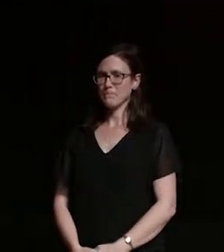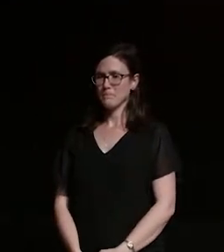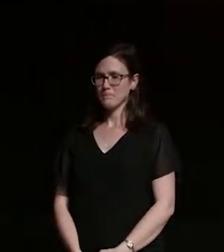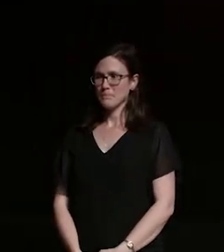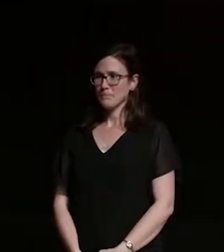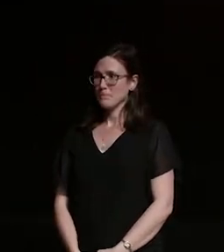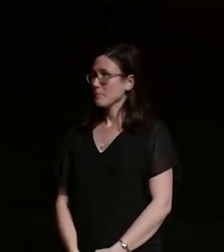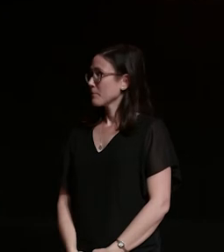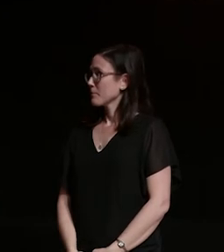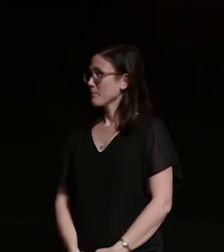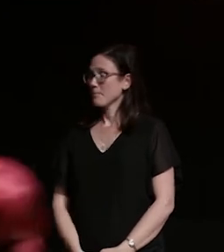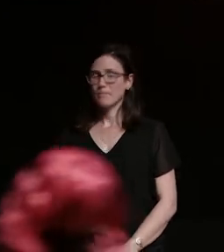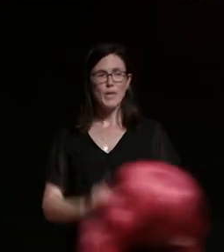jordan cadell you guys keep it going